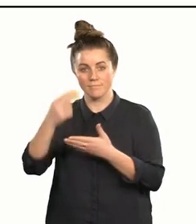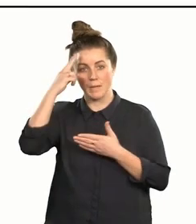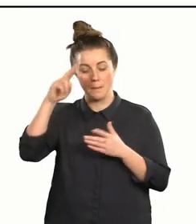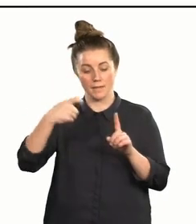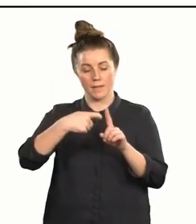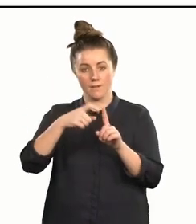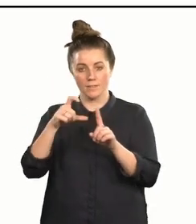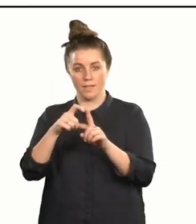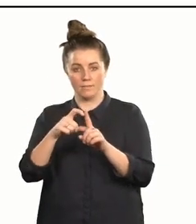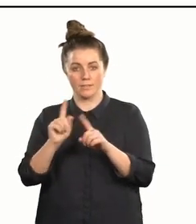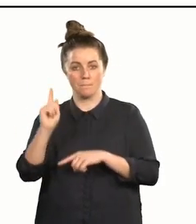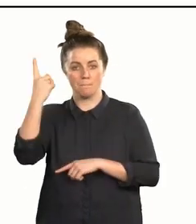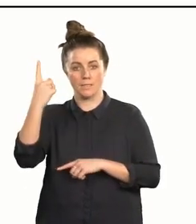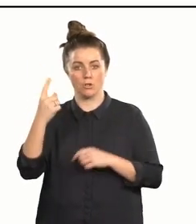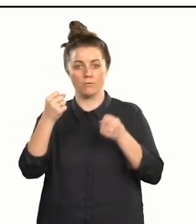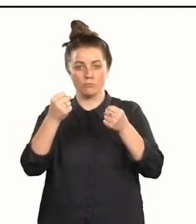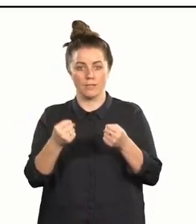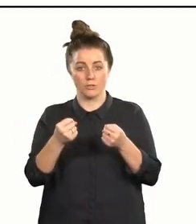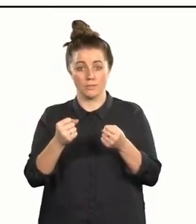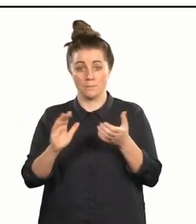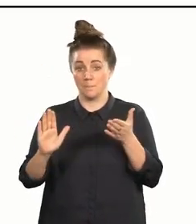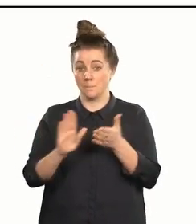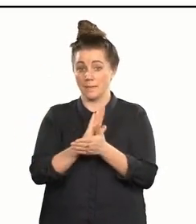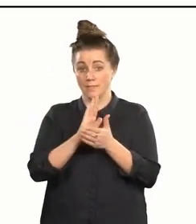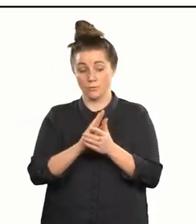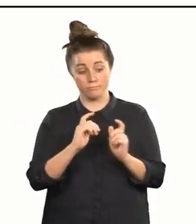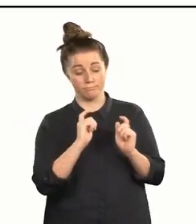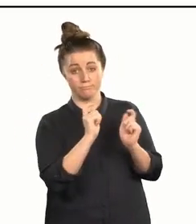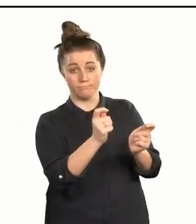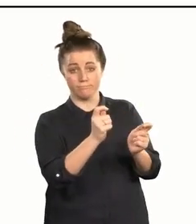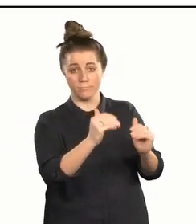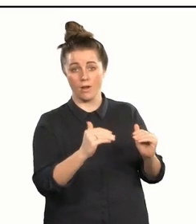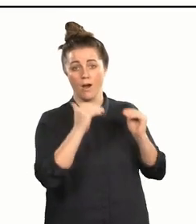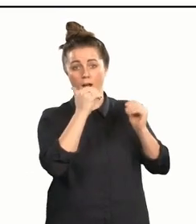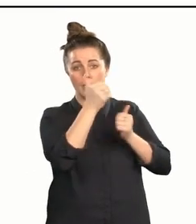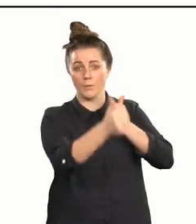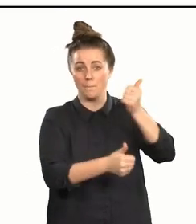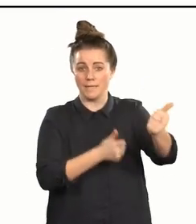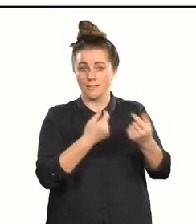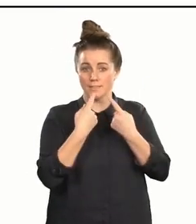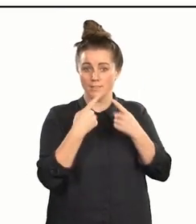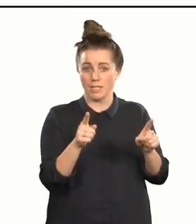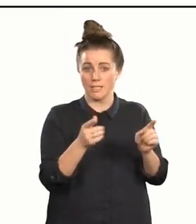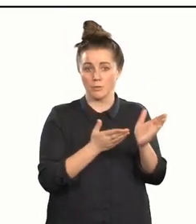I'm Kelvin Davis, the Minister of Corrections. I'm very pleased to firstly present a Highly Commended citation